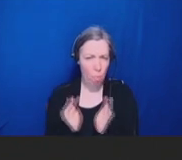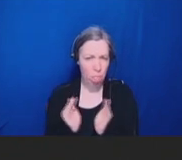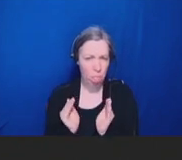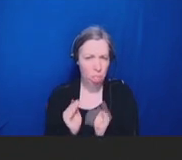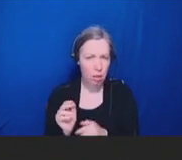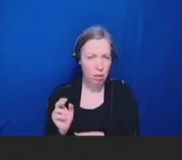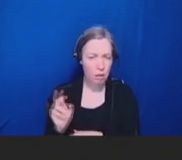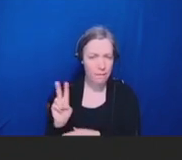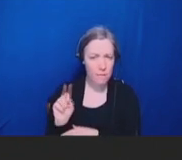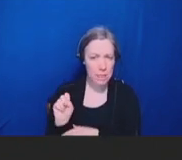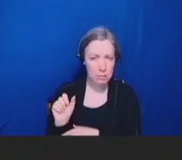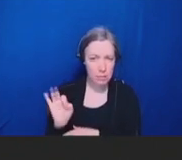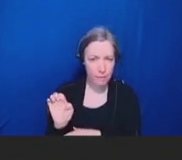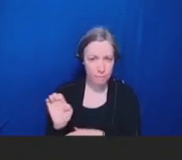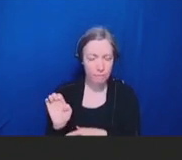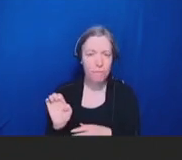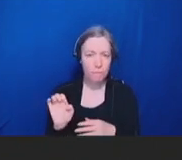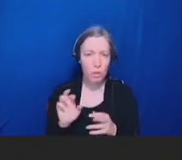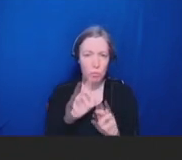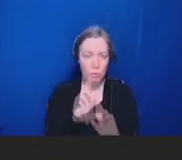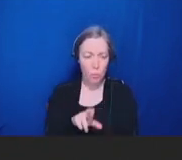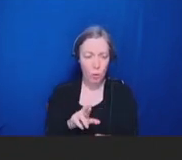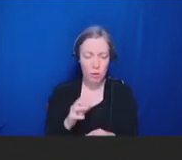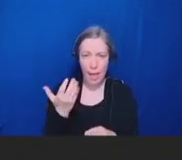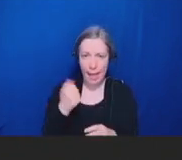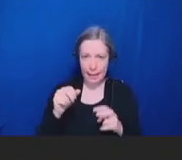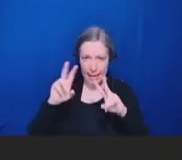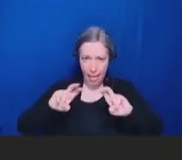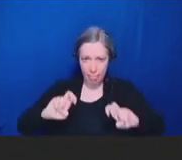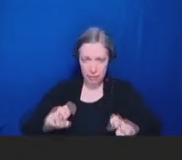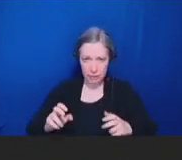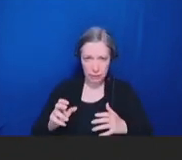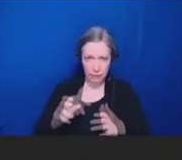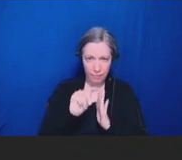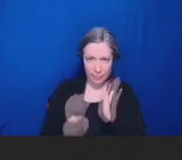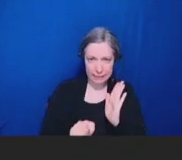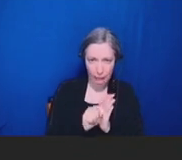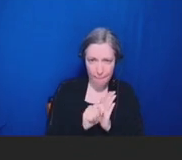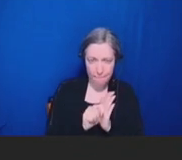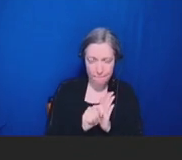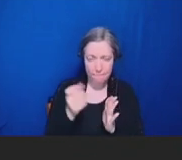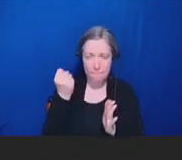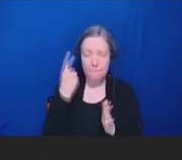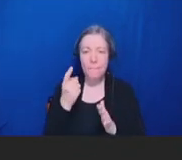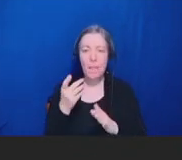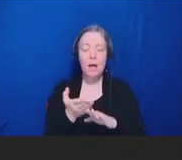of time interval between that third and fourth dose and whether that affected reactogenicity?